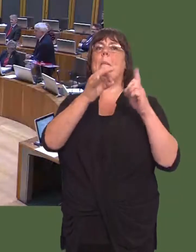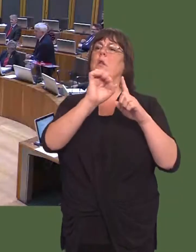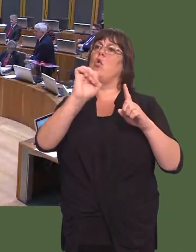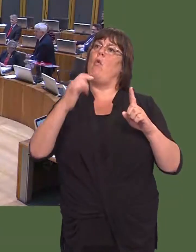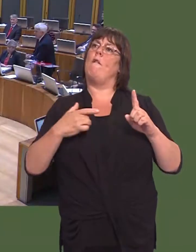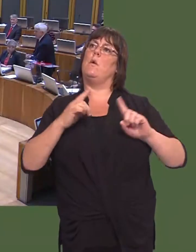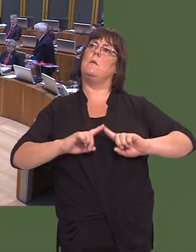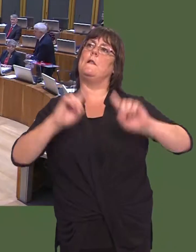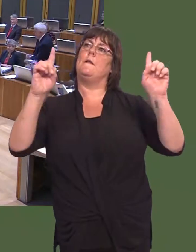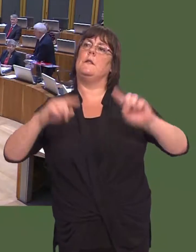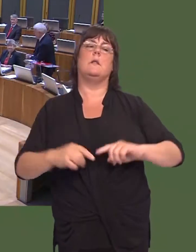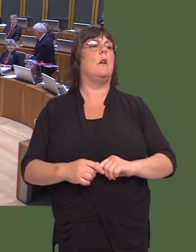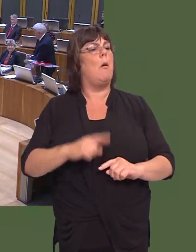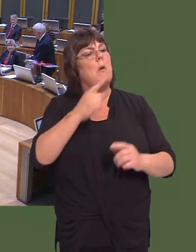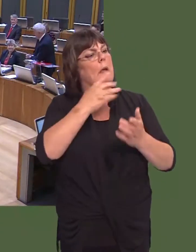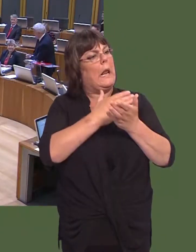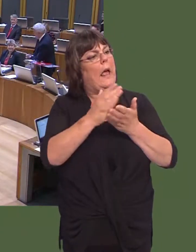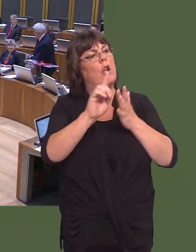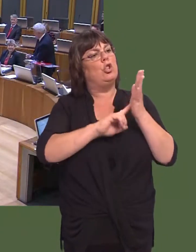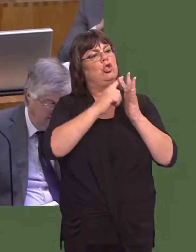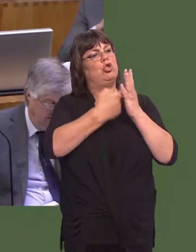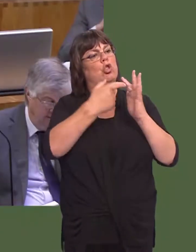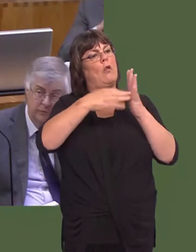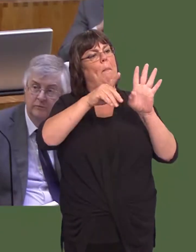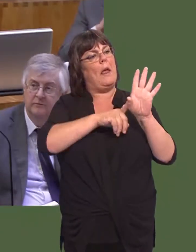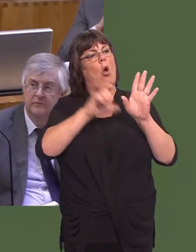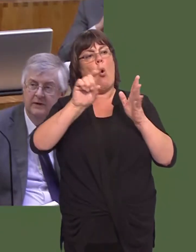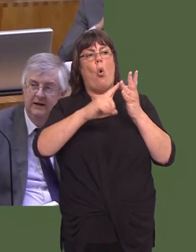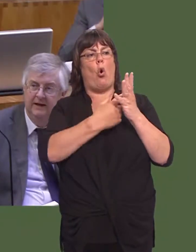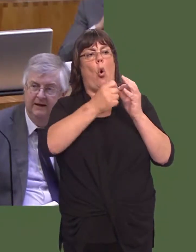Carwyn Jones: Well, let me make it very, very clear: Jeremy Corbyn would make an excellent Prime Minister.